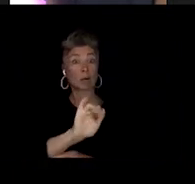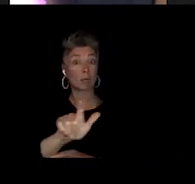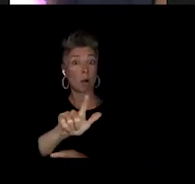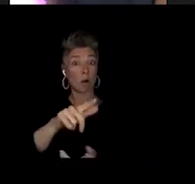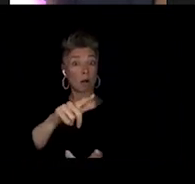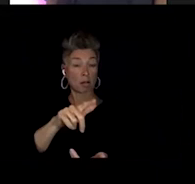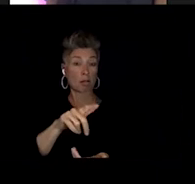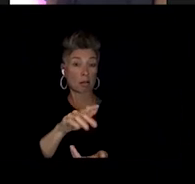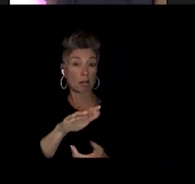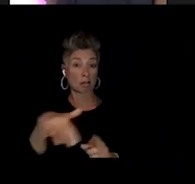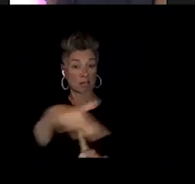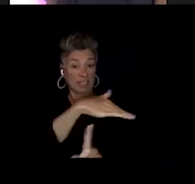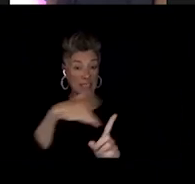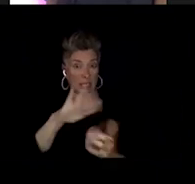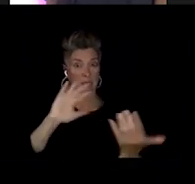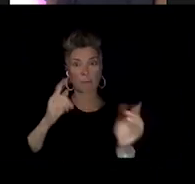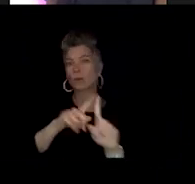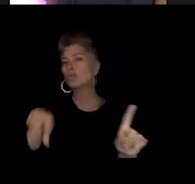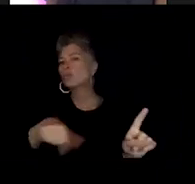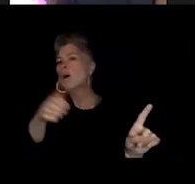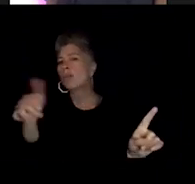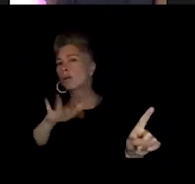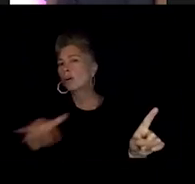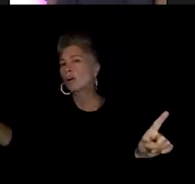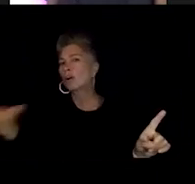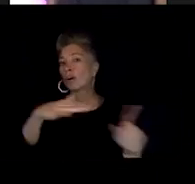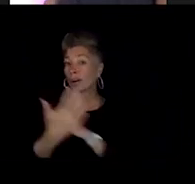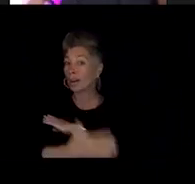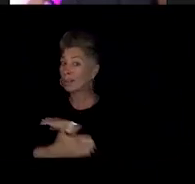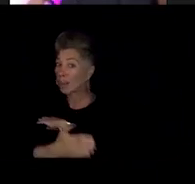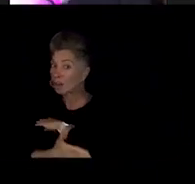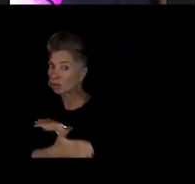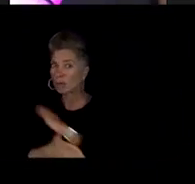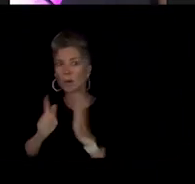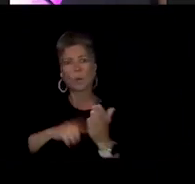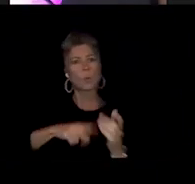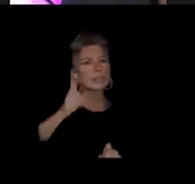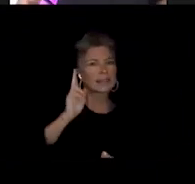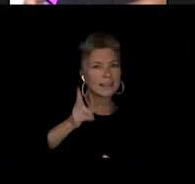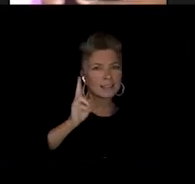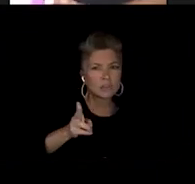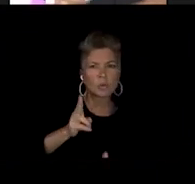What's the history, how long has it been around? I mean any of those pieces that you may know